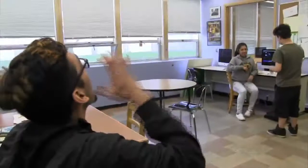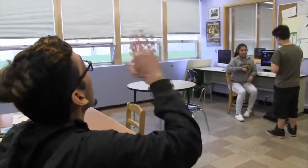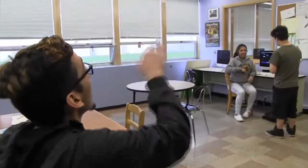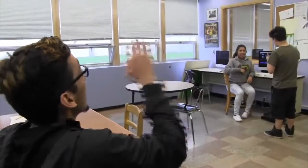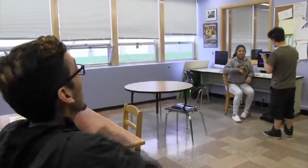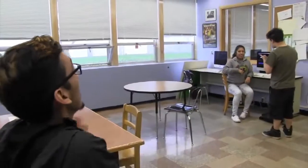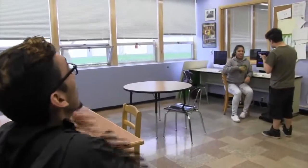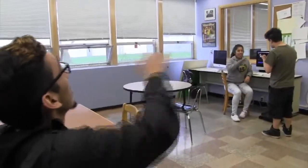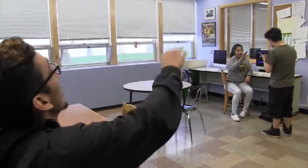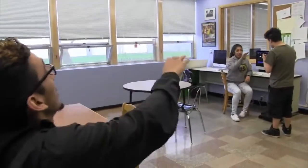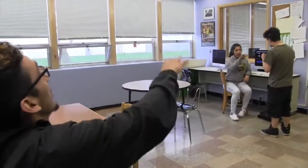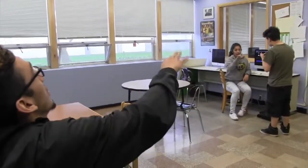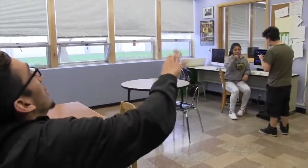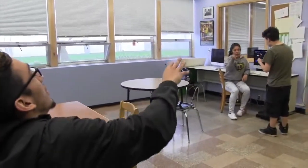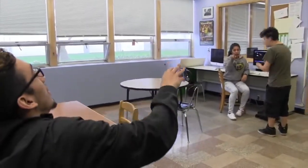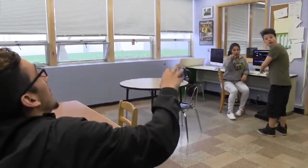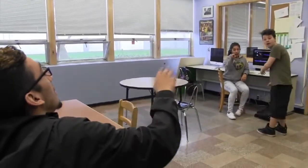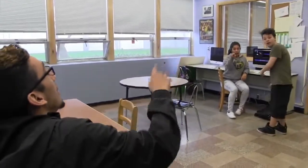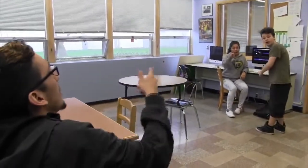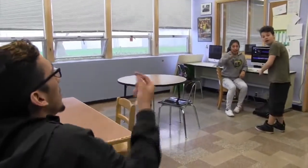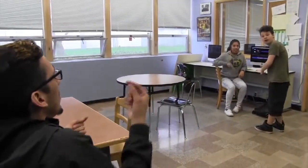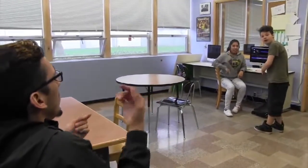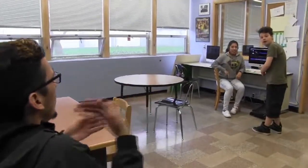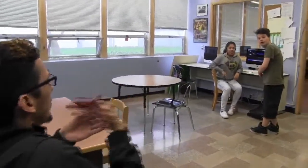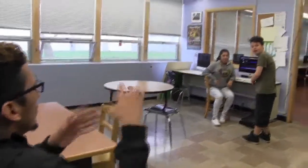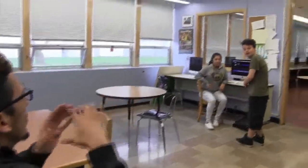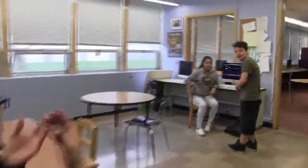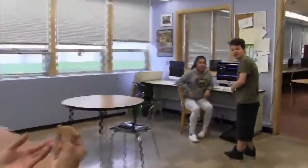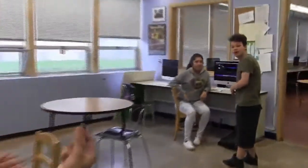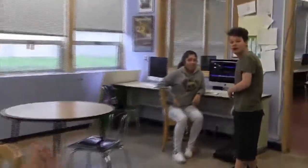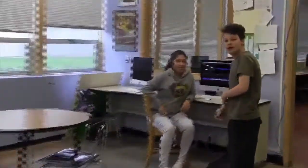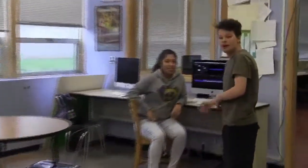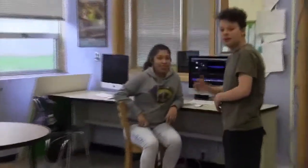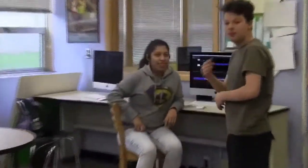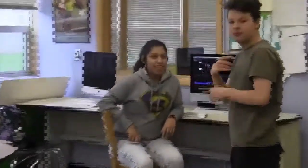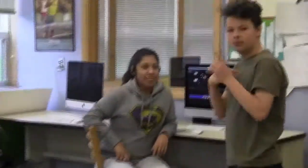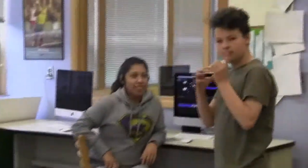Elijah, hey, Elijah! Get his attention, please. WHAT?! What are you doing after class?